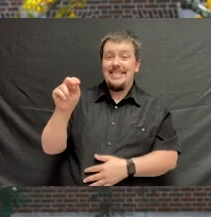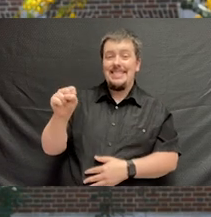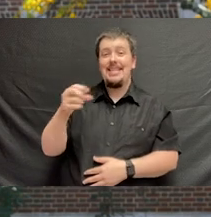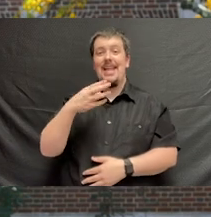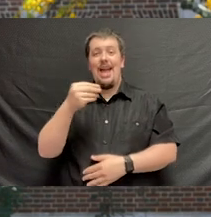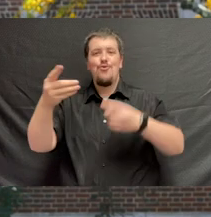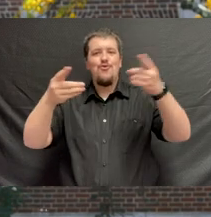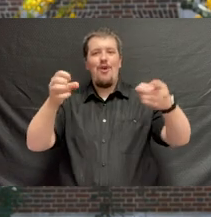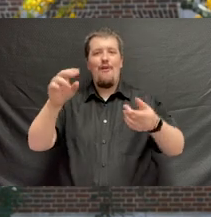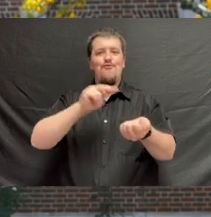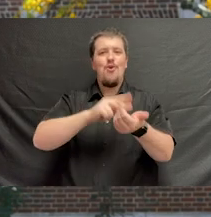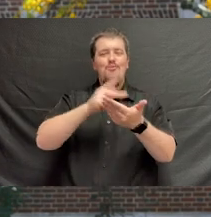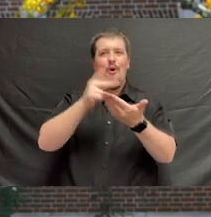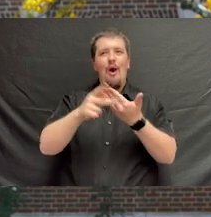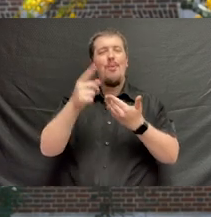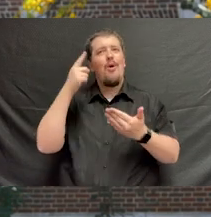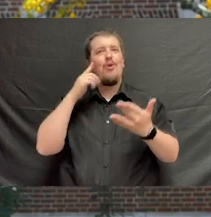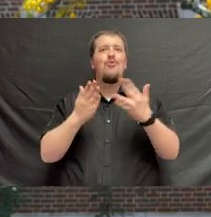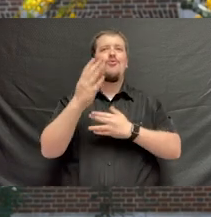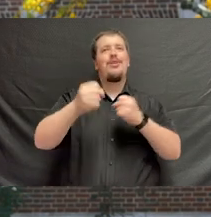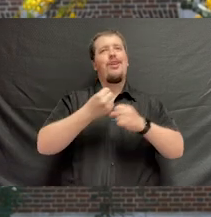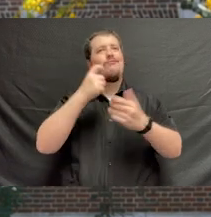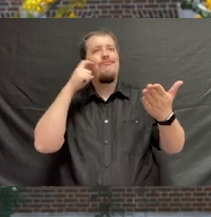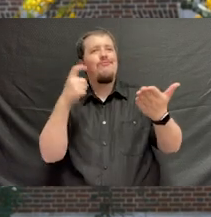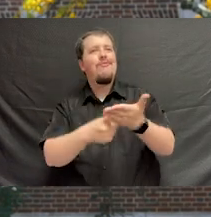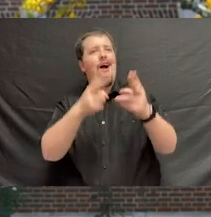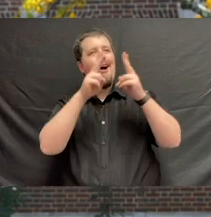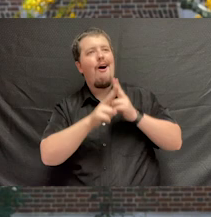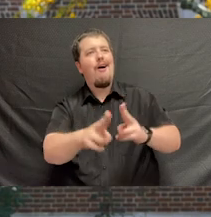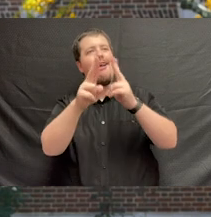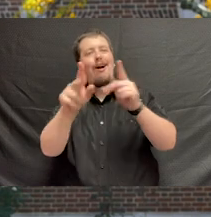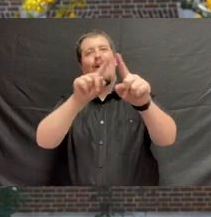imagined that they would highlight this honor throughout the year with lectures and acknowledgements